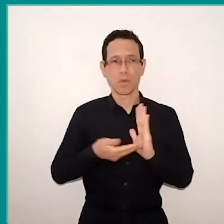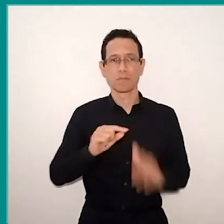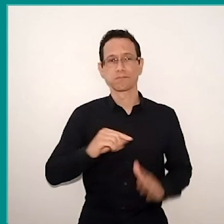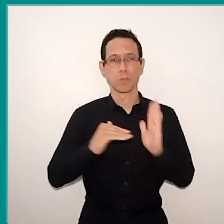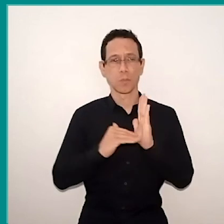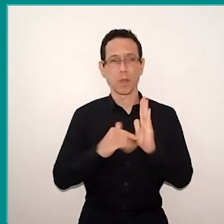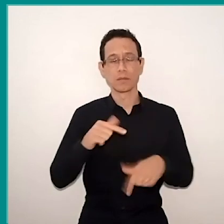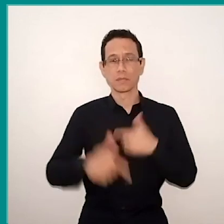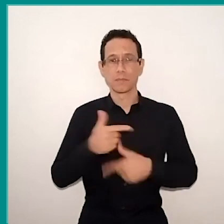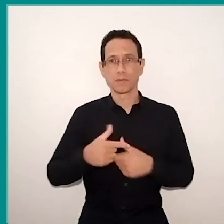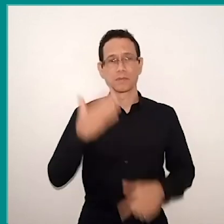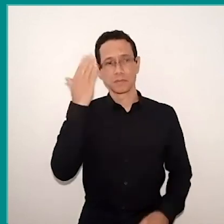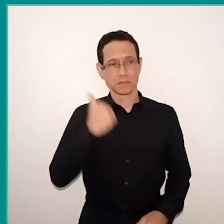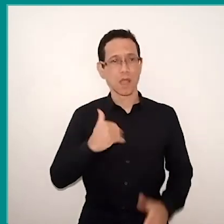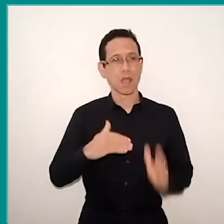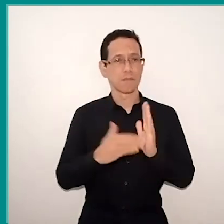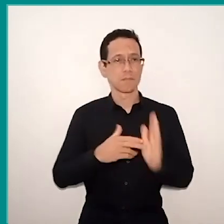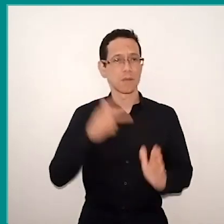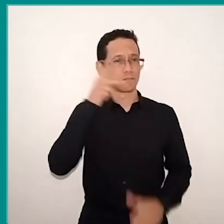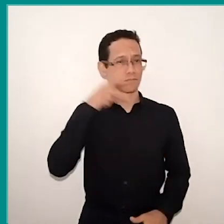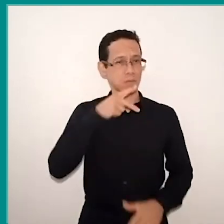the Parliamentary Education Front is working with this theme